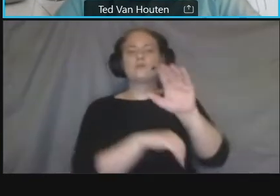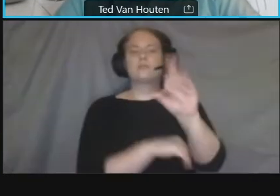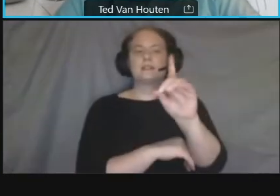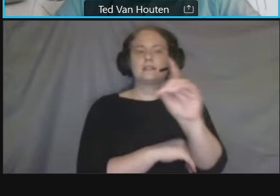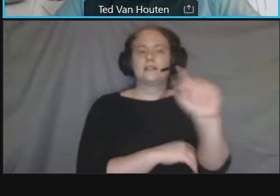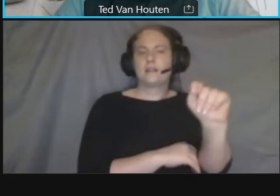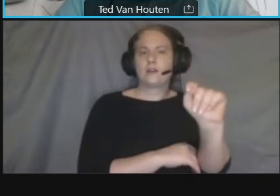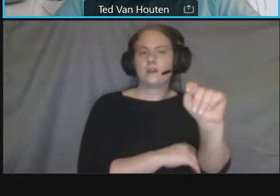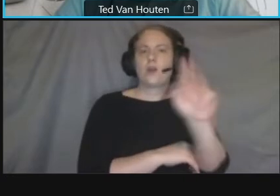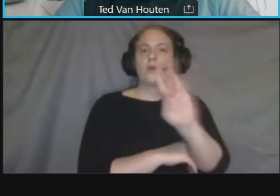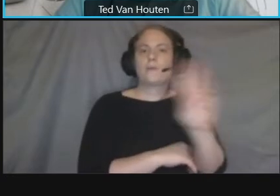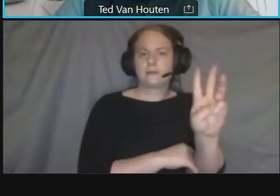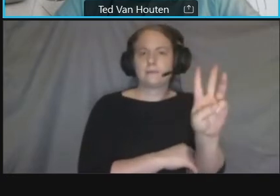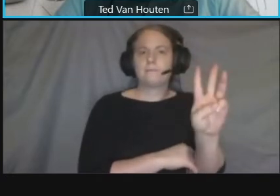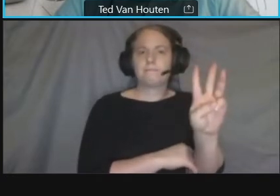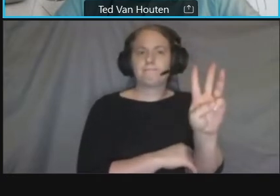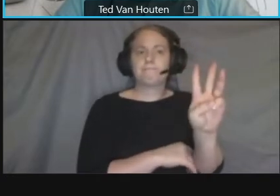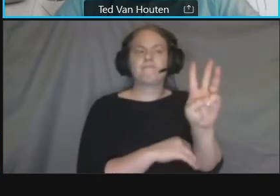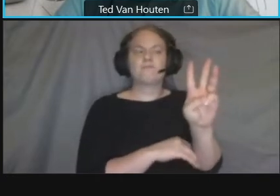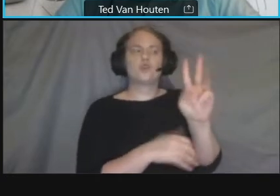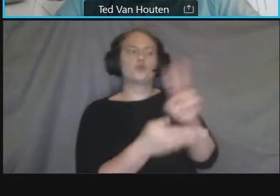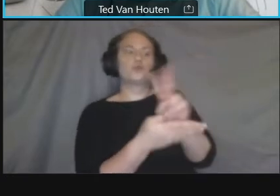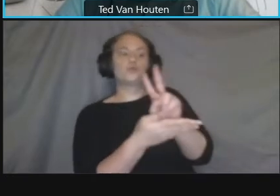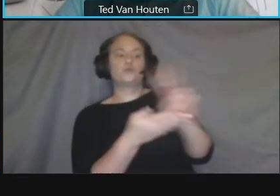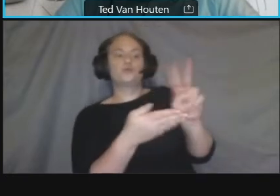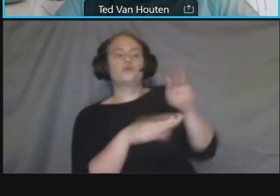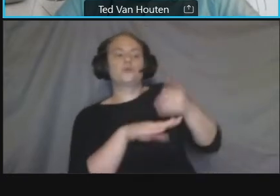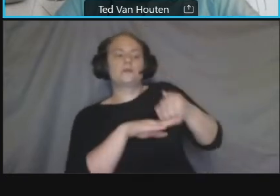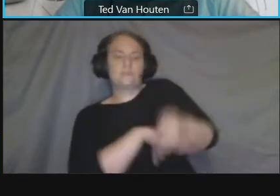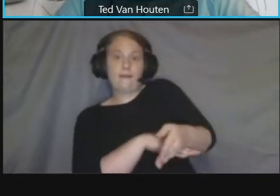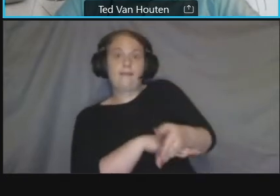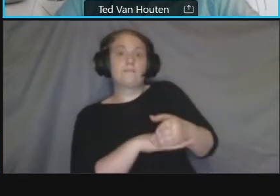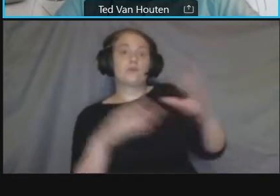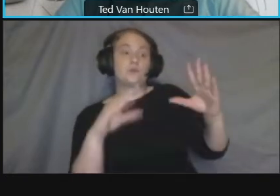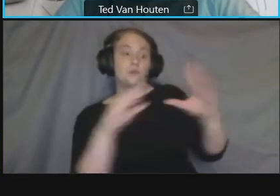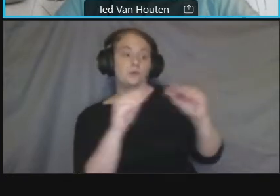within uh two weeks after the meeting has ended we'll try to get it on sooner if we can